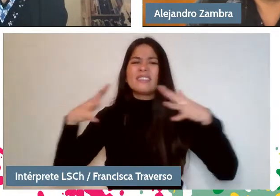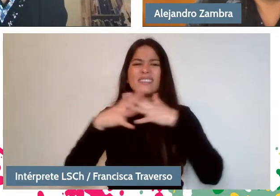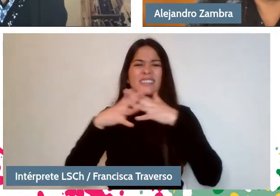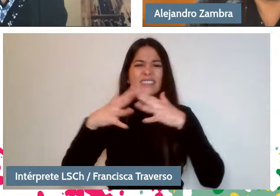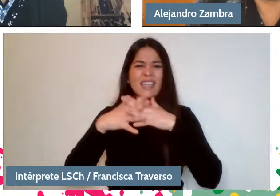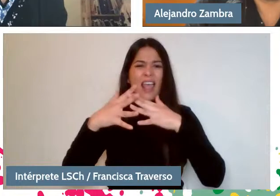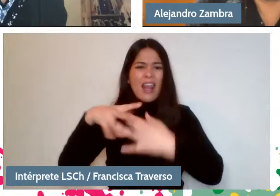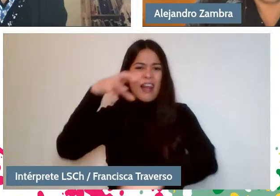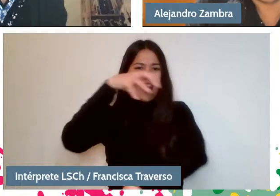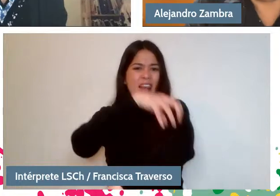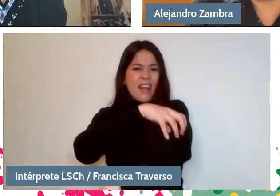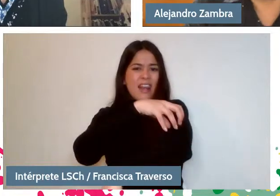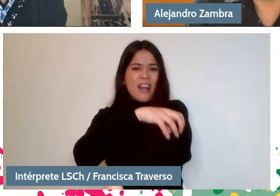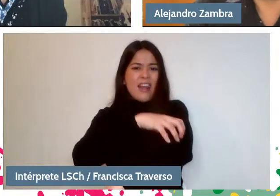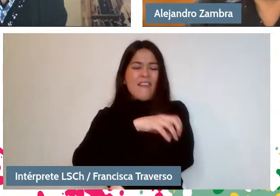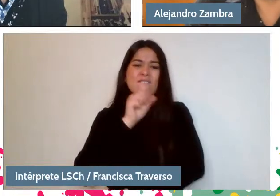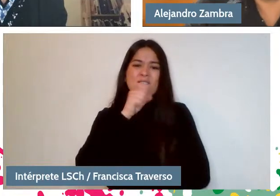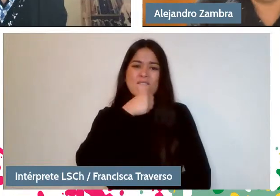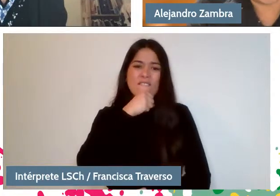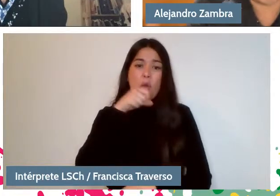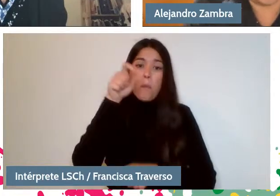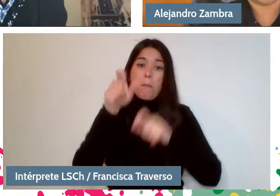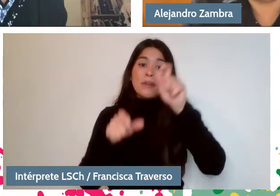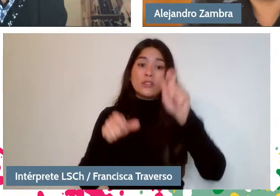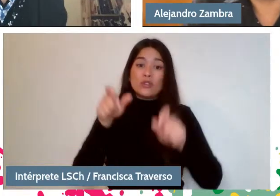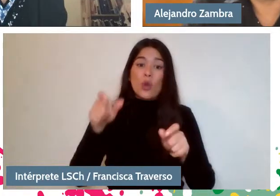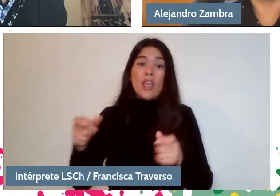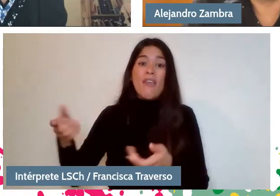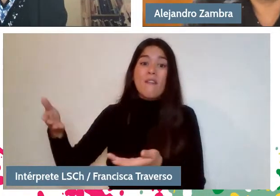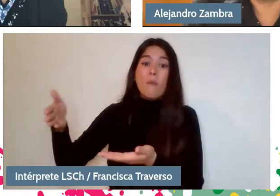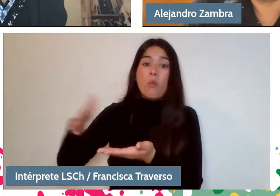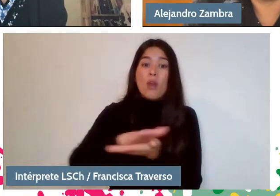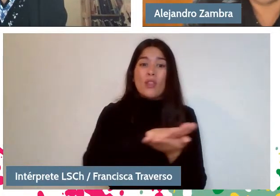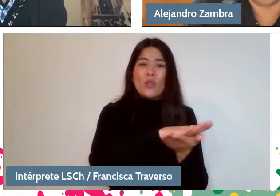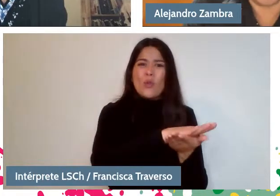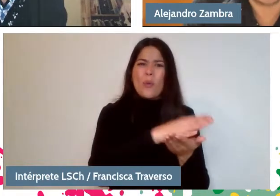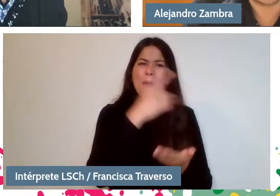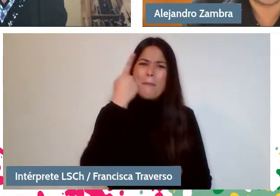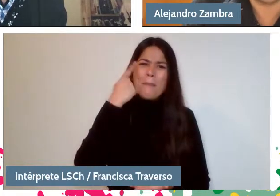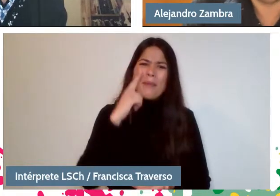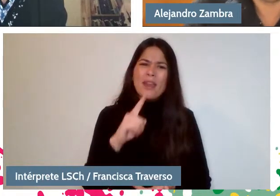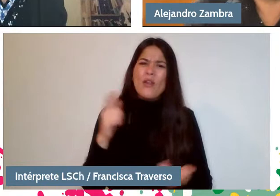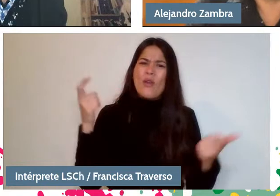People who had died, but they were funny stories. It was gossip, especially gossip,